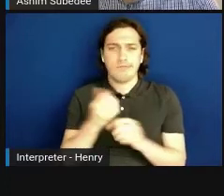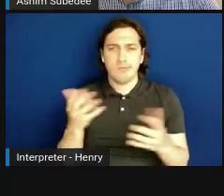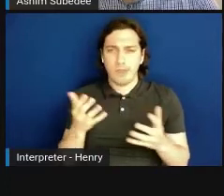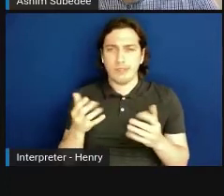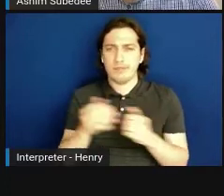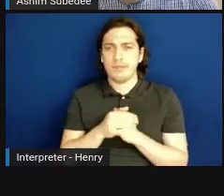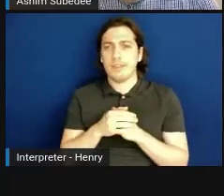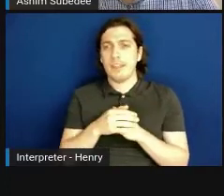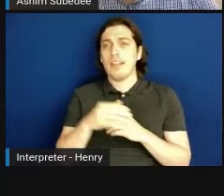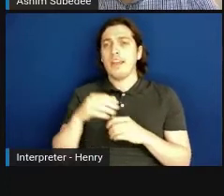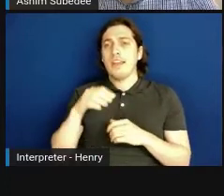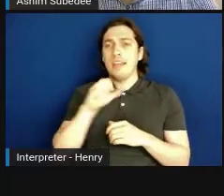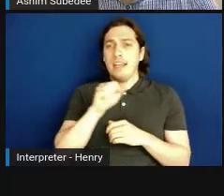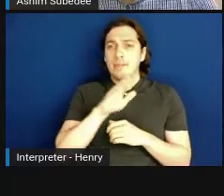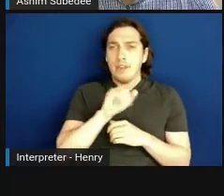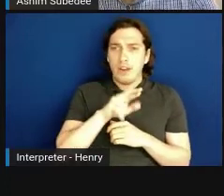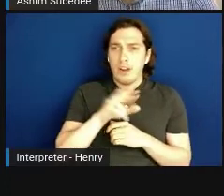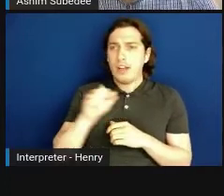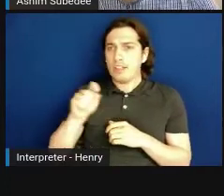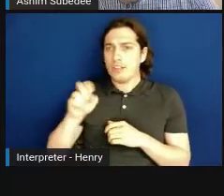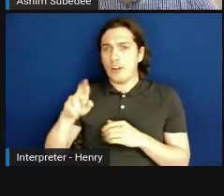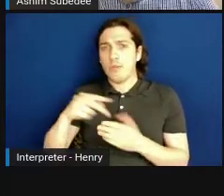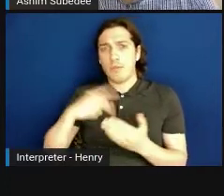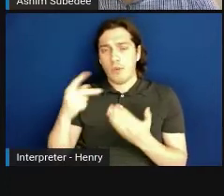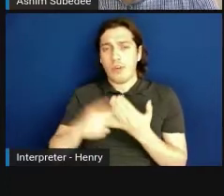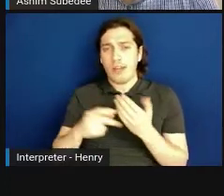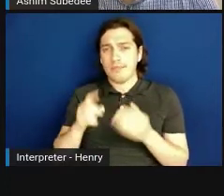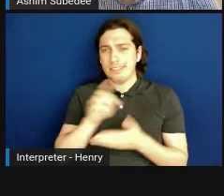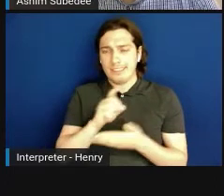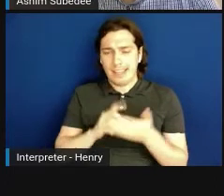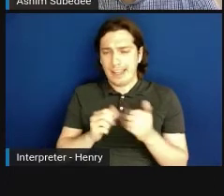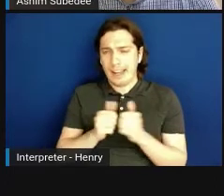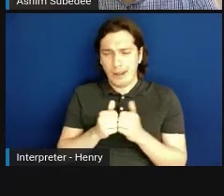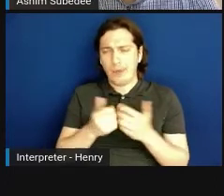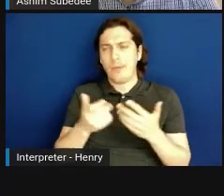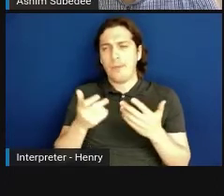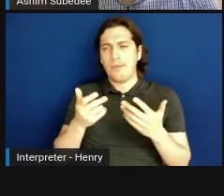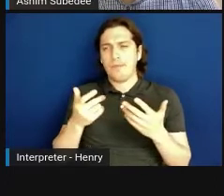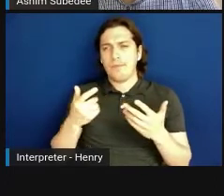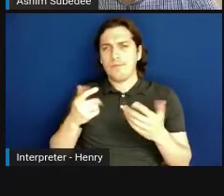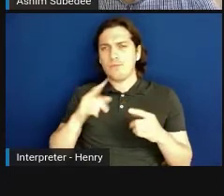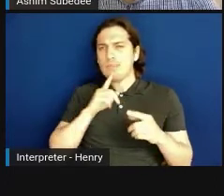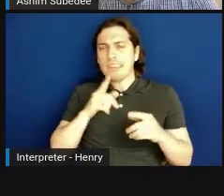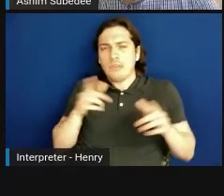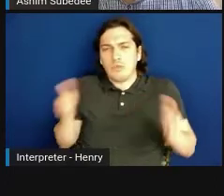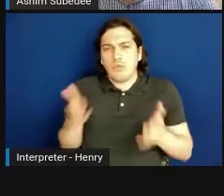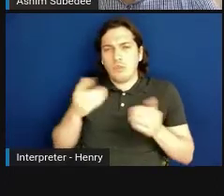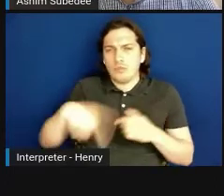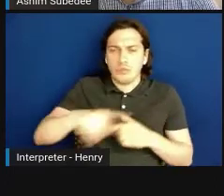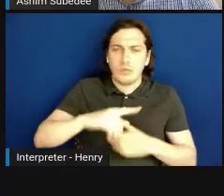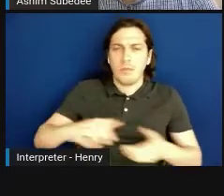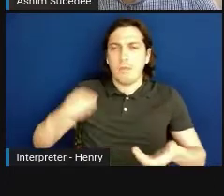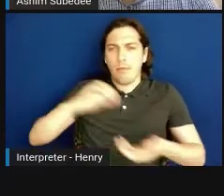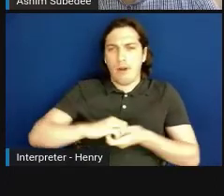and STTR programs are designed, it is designed to really encourage you to partner with academic institutions.